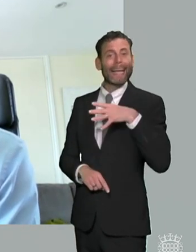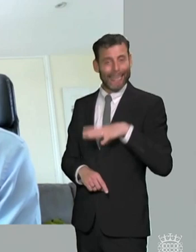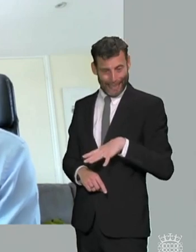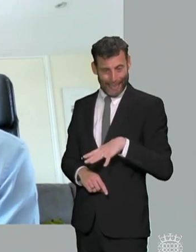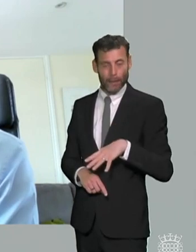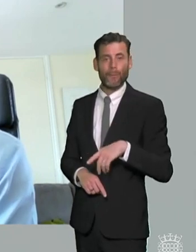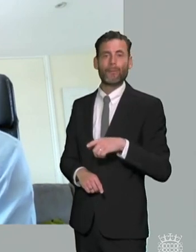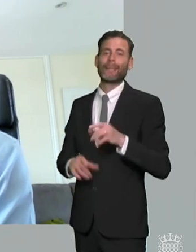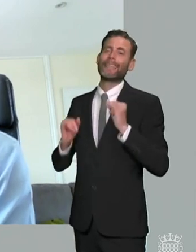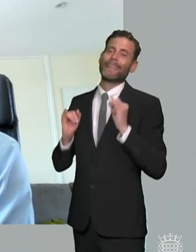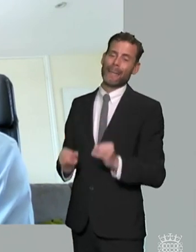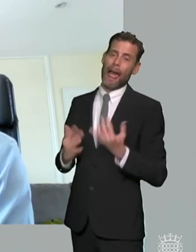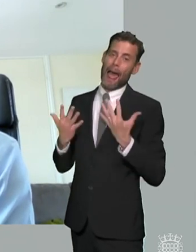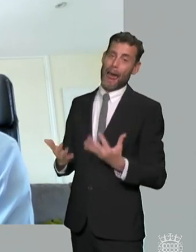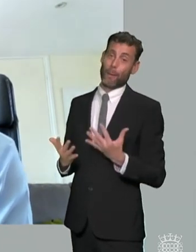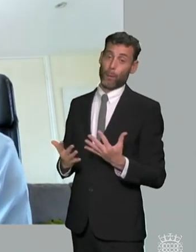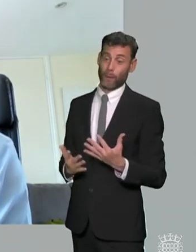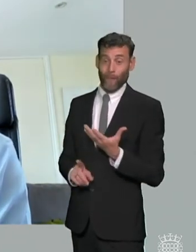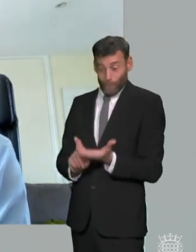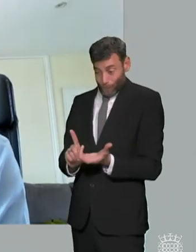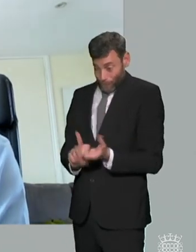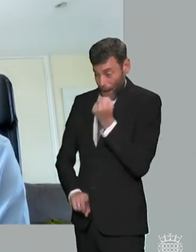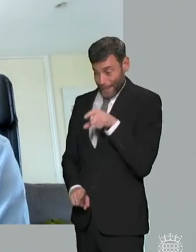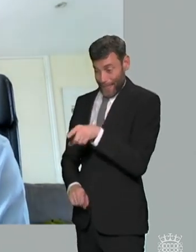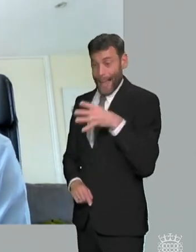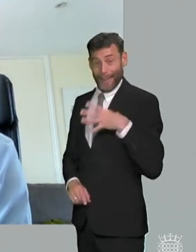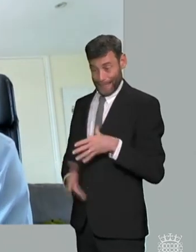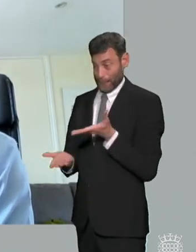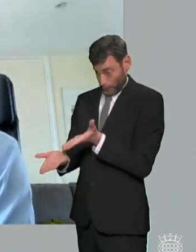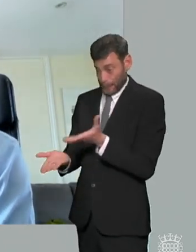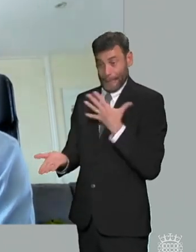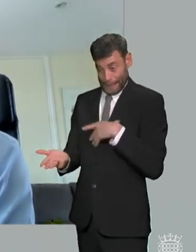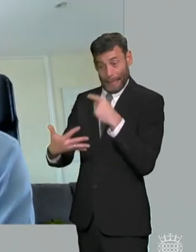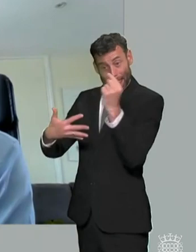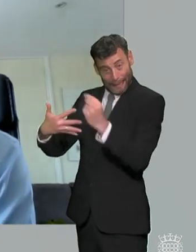and hence we end up with a very adversarial conflict with the system so early identification